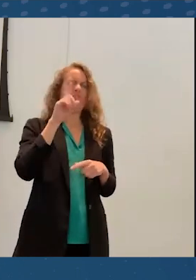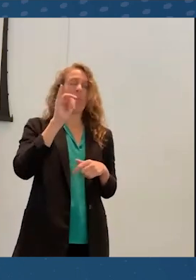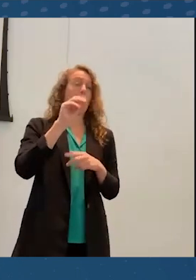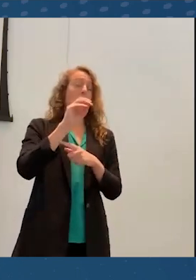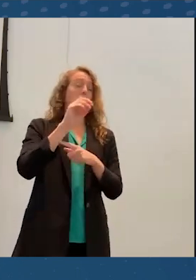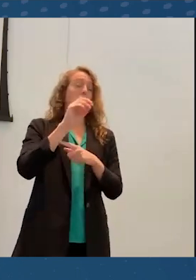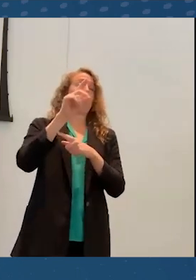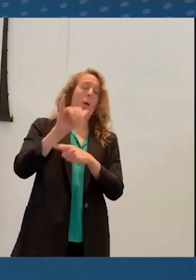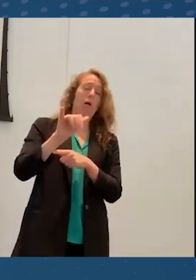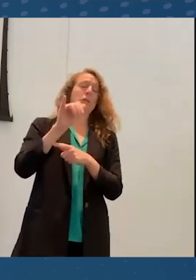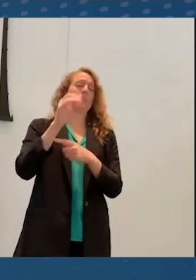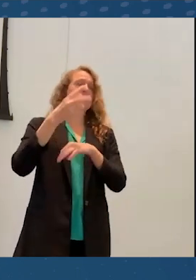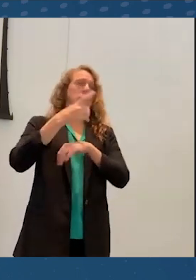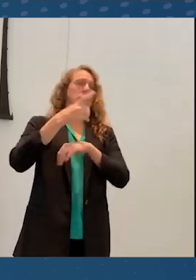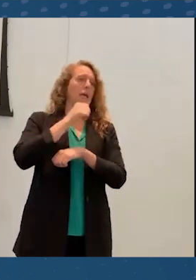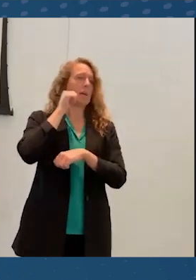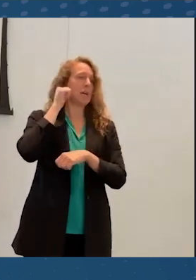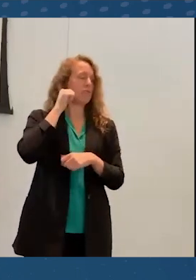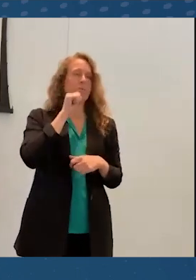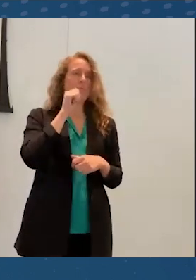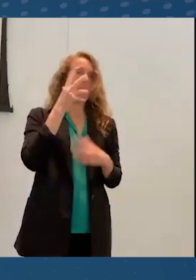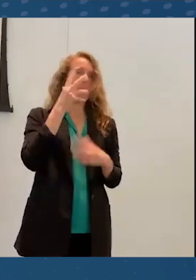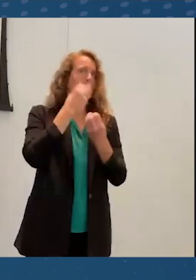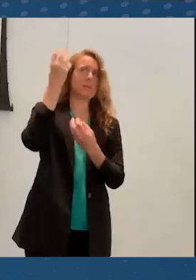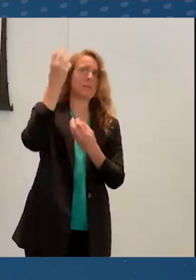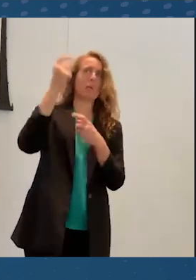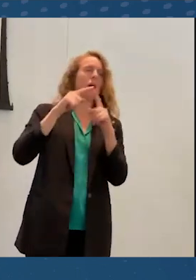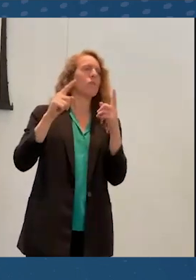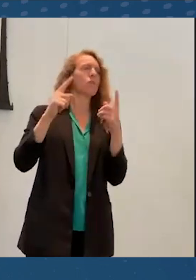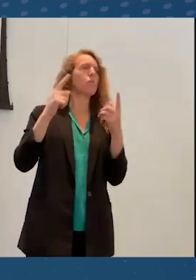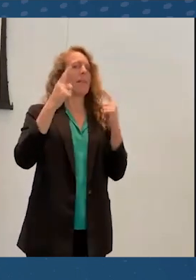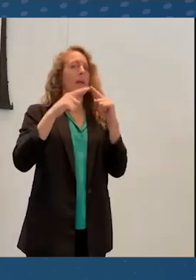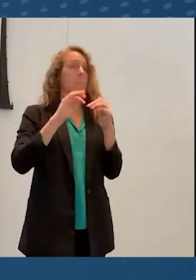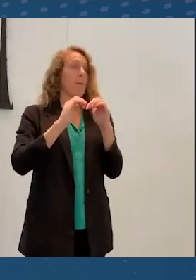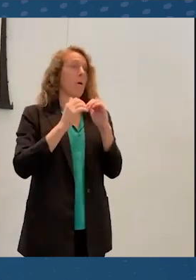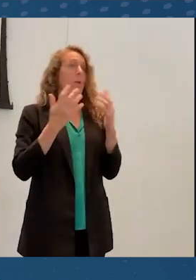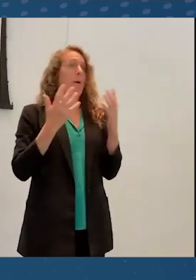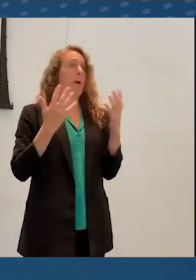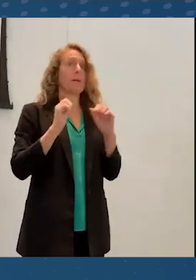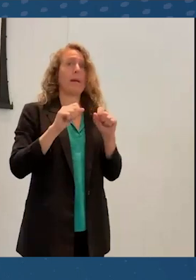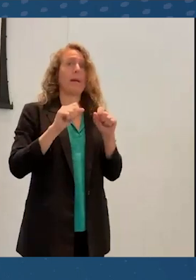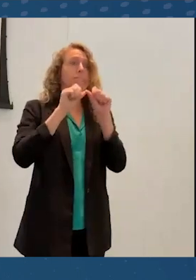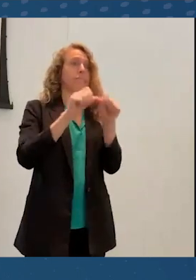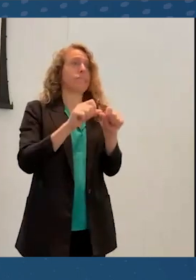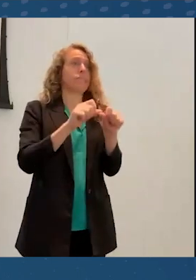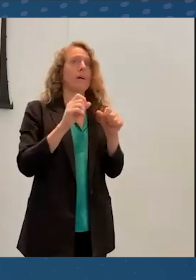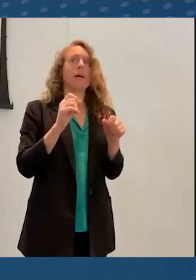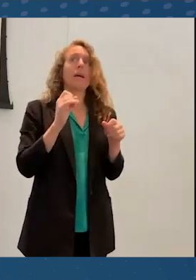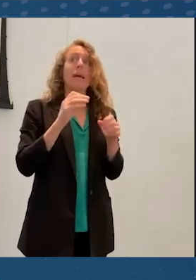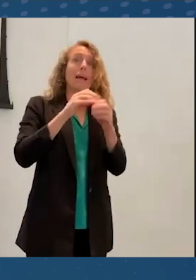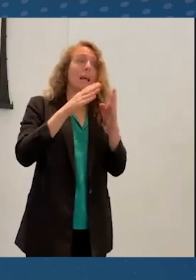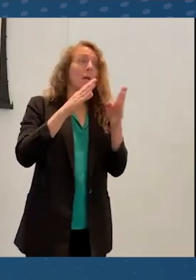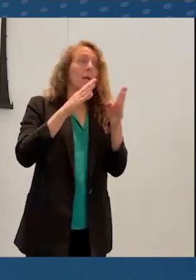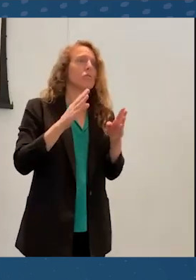is a crucial issue for all of us, a burning issue literally. When we think about in-person conferences,